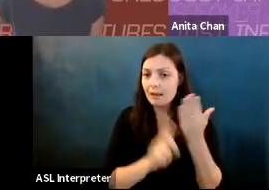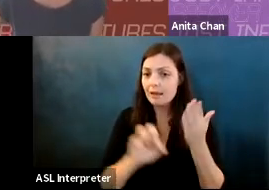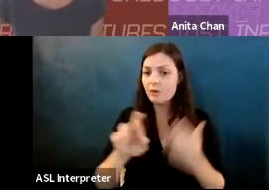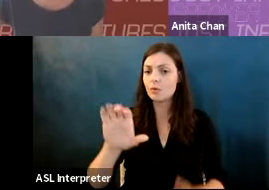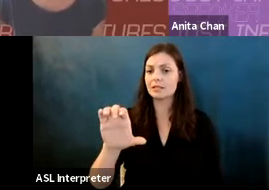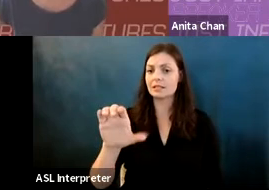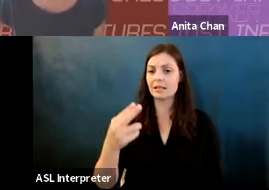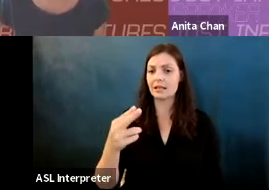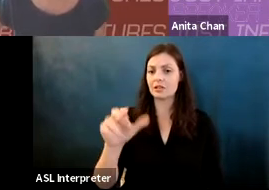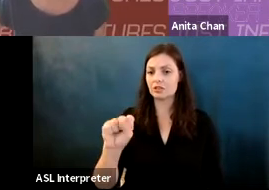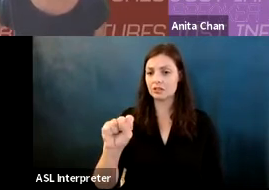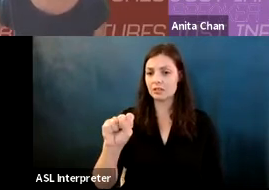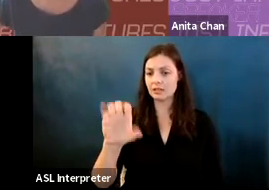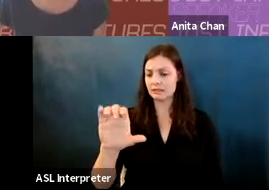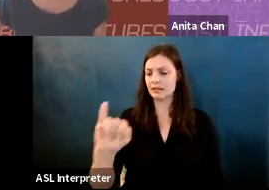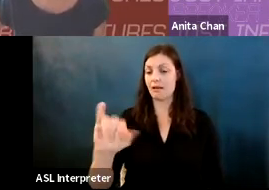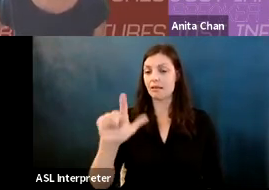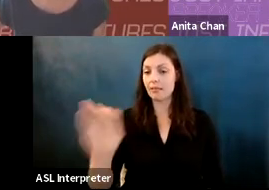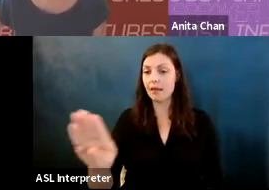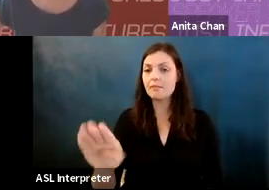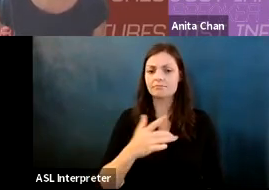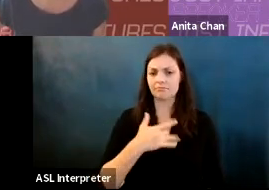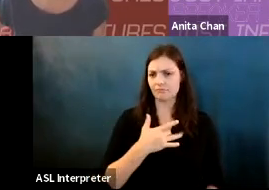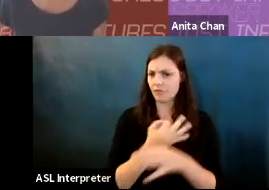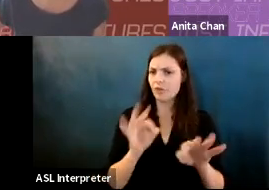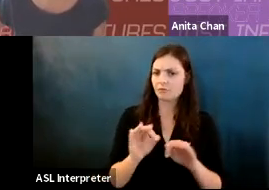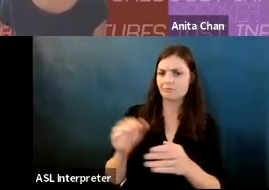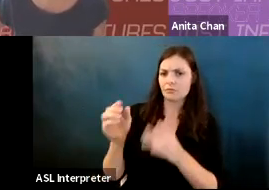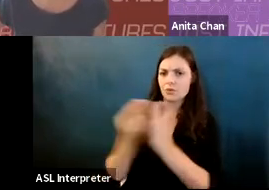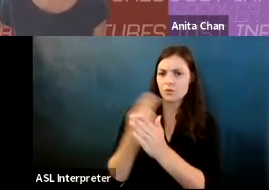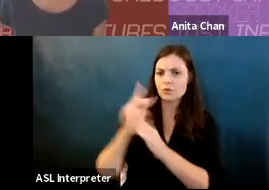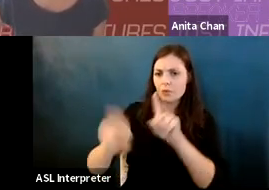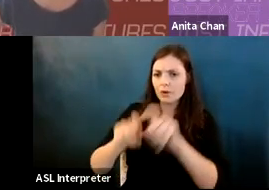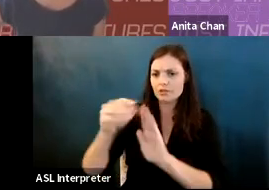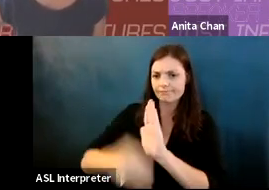Anita Chan: feel free to use a question ship and return those to the room host will go to the questions at the end of the talk.